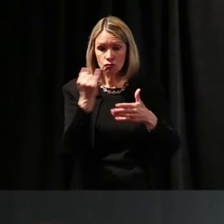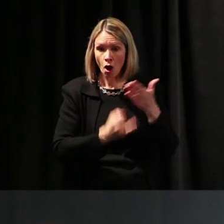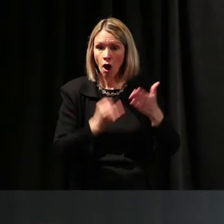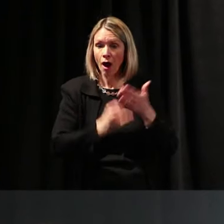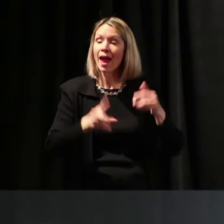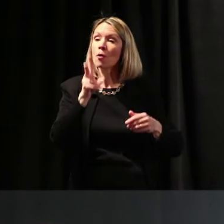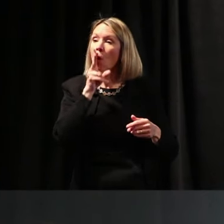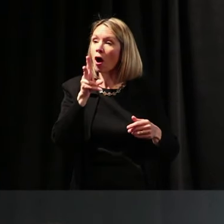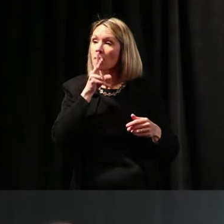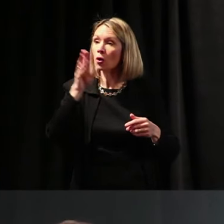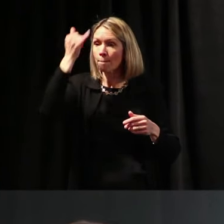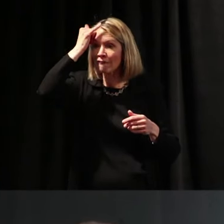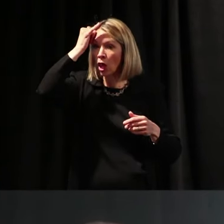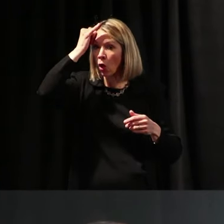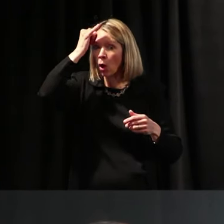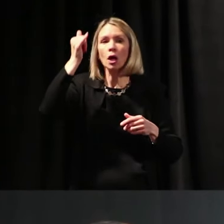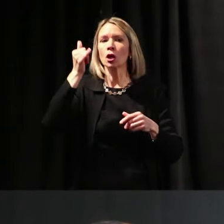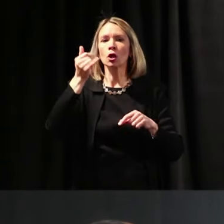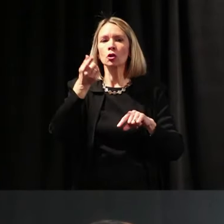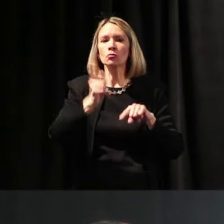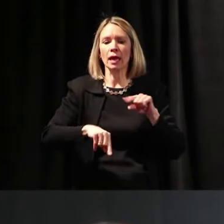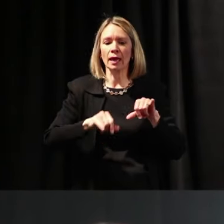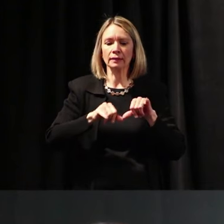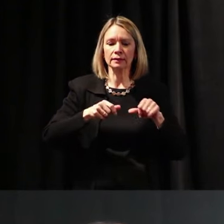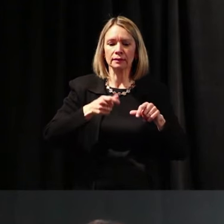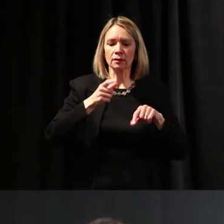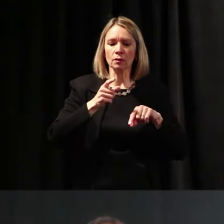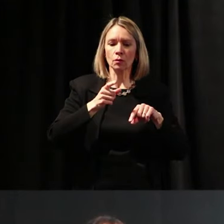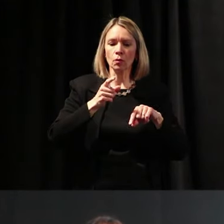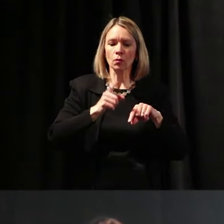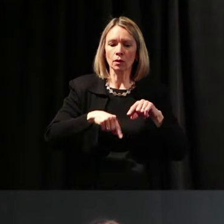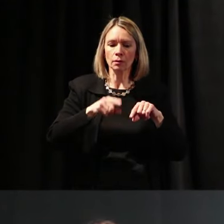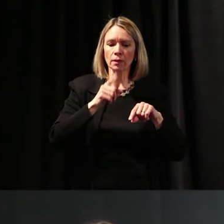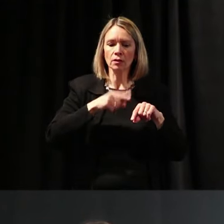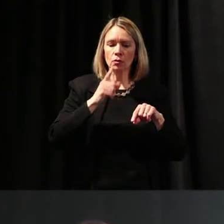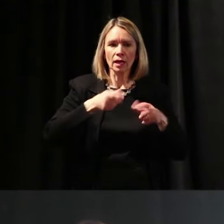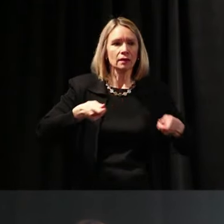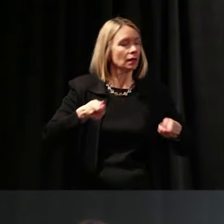And we like that. He's written this book,